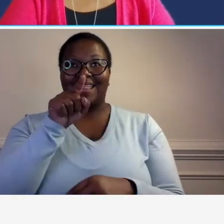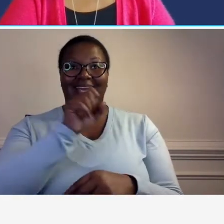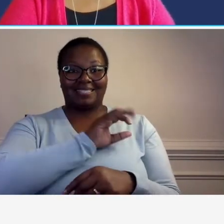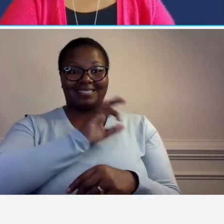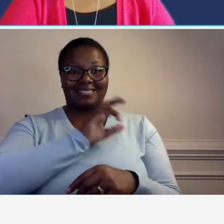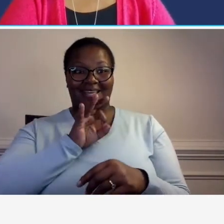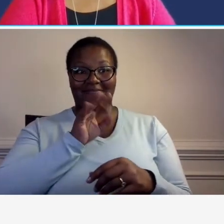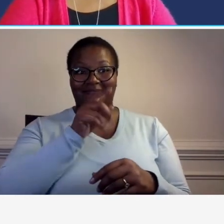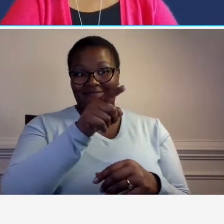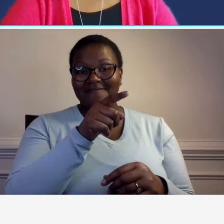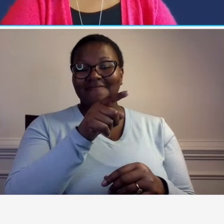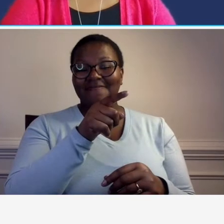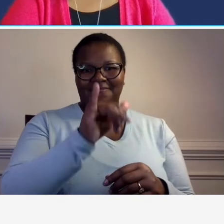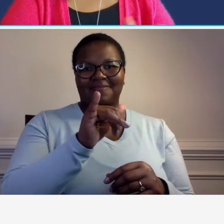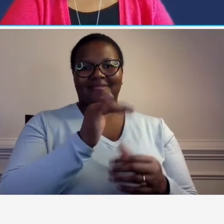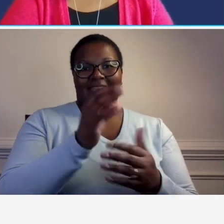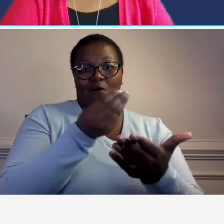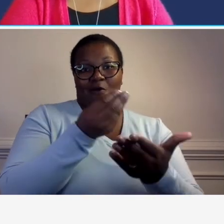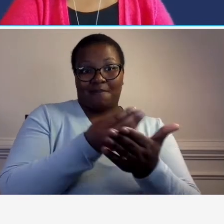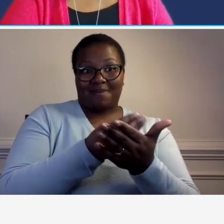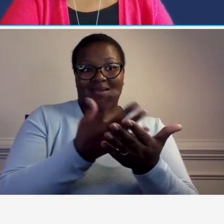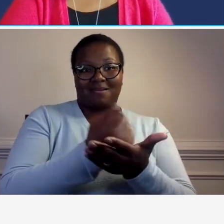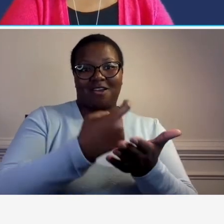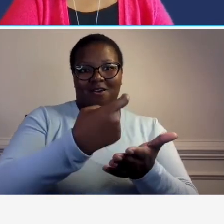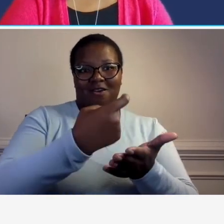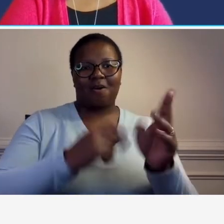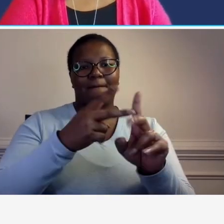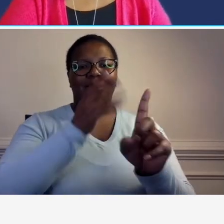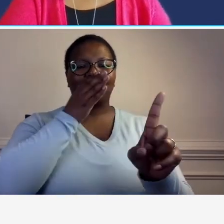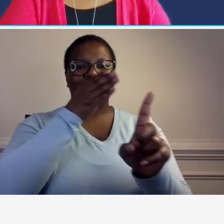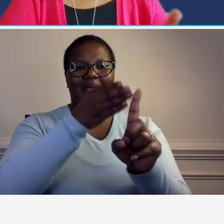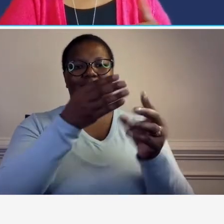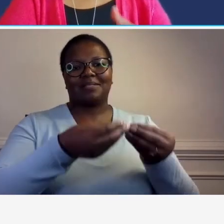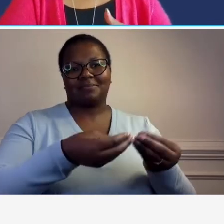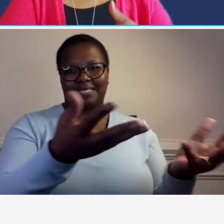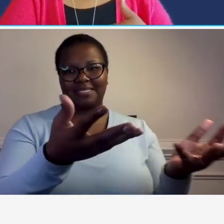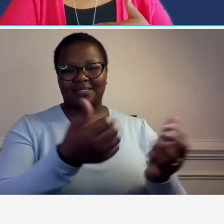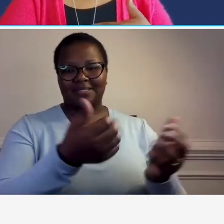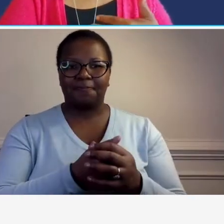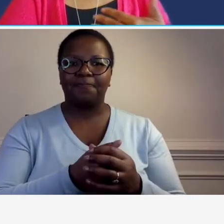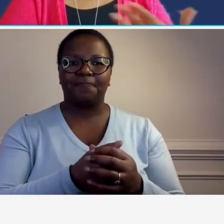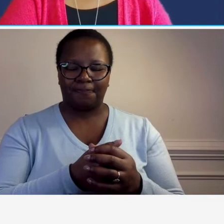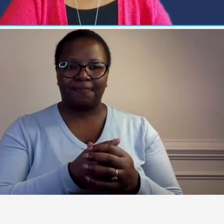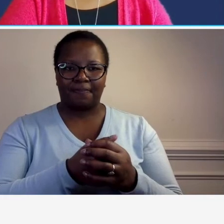labor cost should be classified as as a direct a direct expense so um if you said direct that's